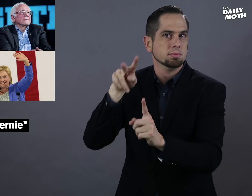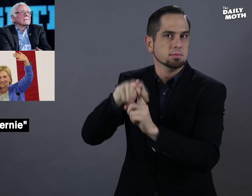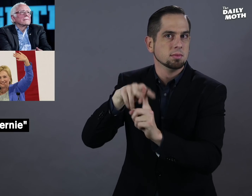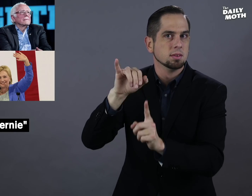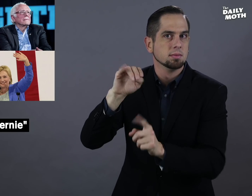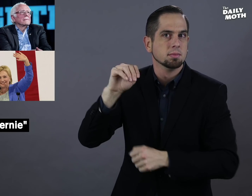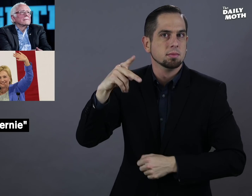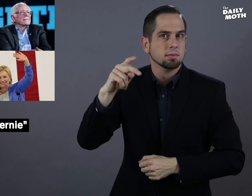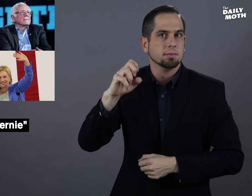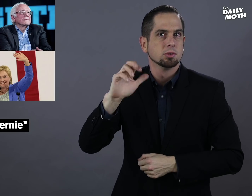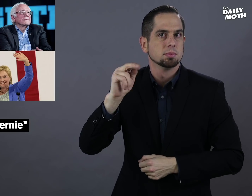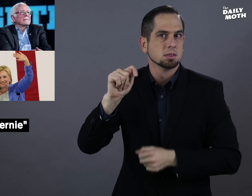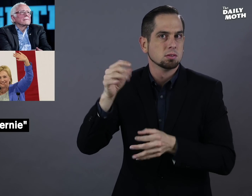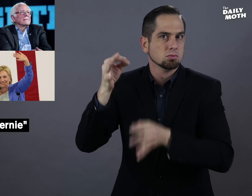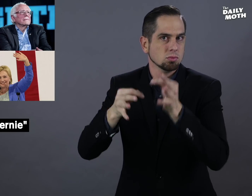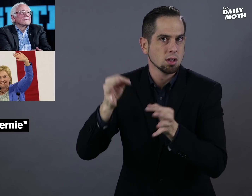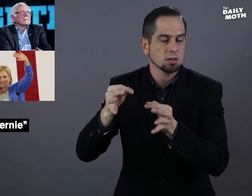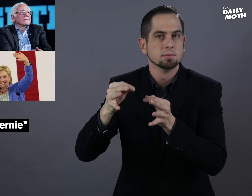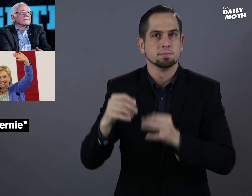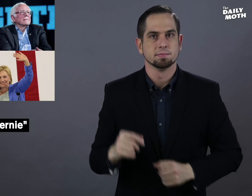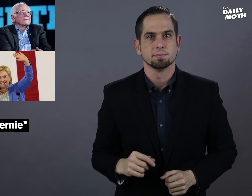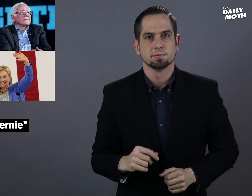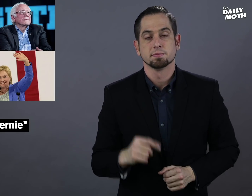the impeachment trial.